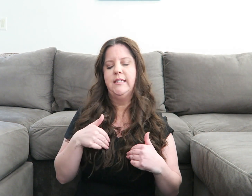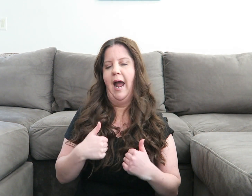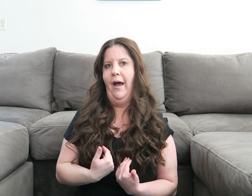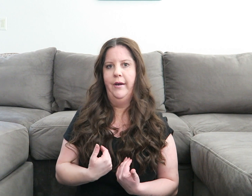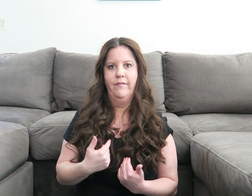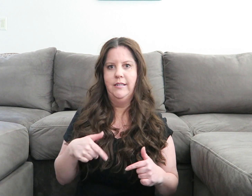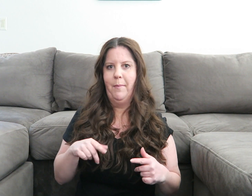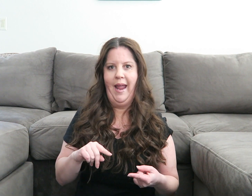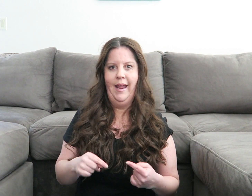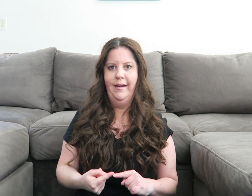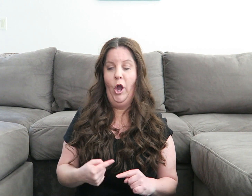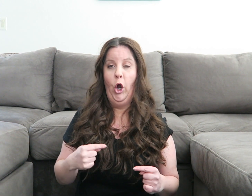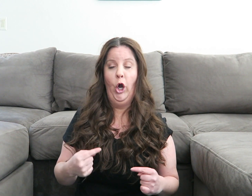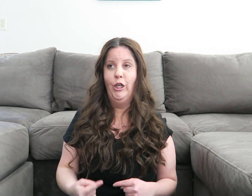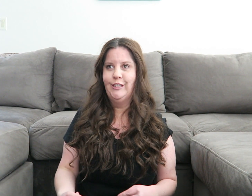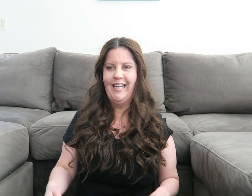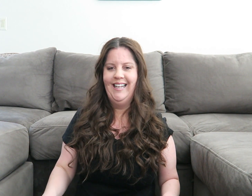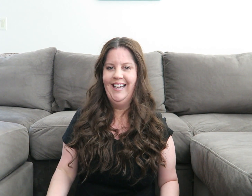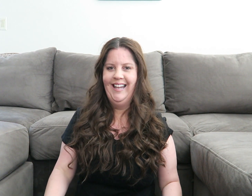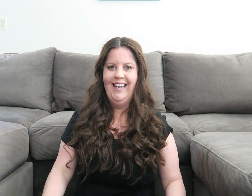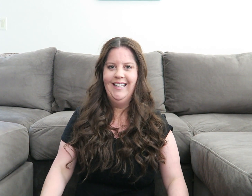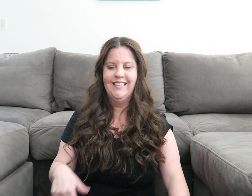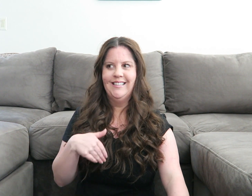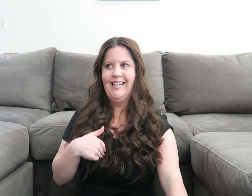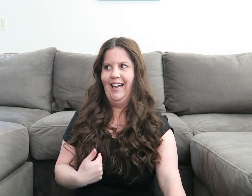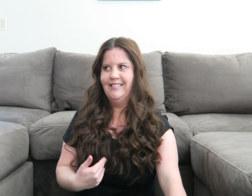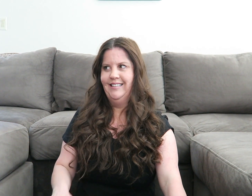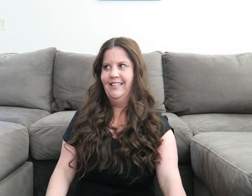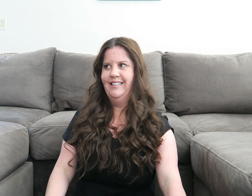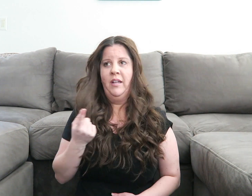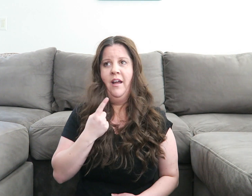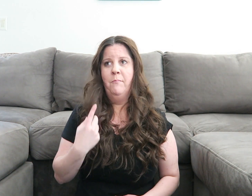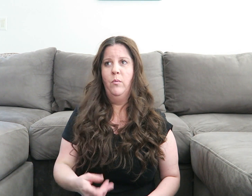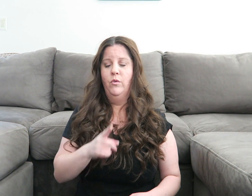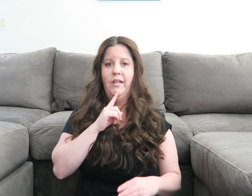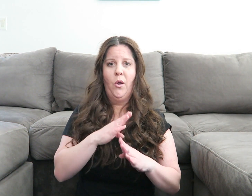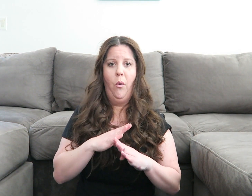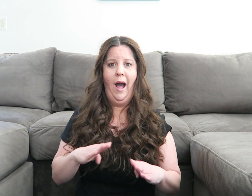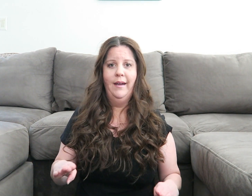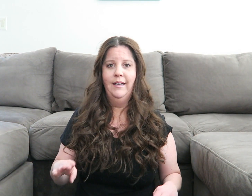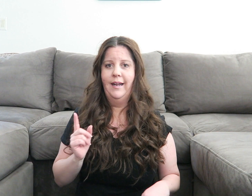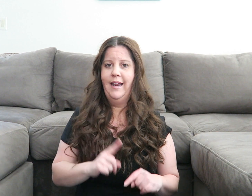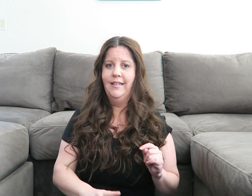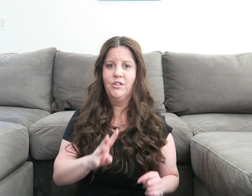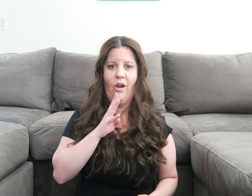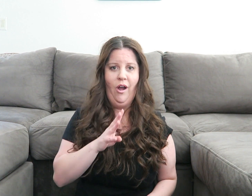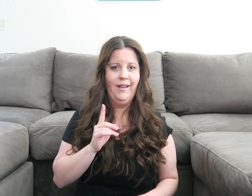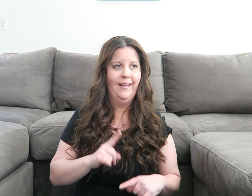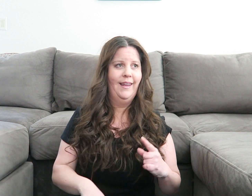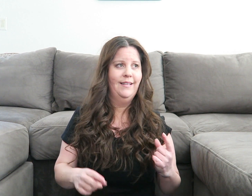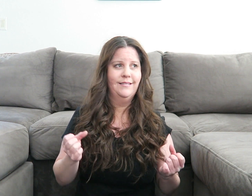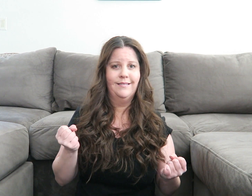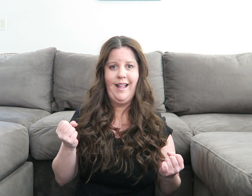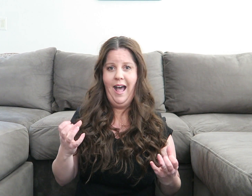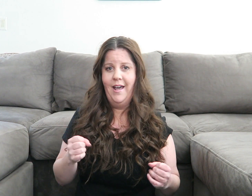I'm tired of this pain and it hurts It's exhausting I've been really quite, I can't talk, I can't sign